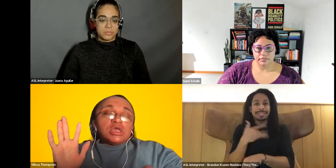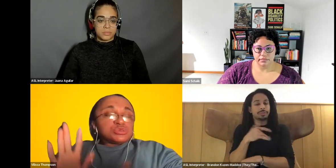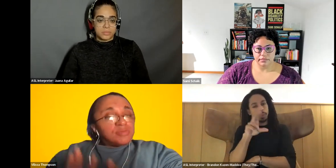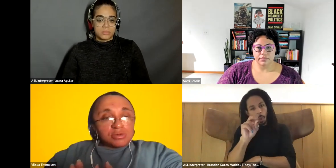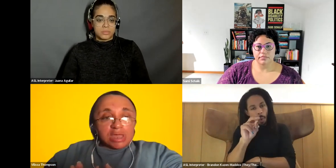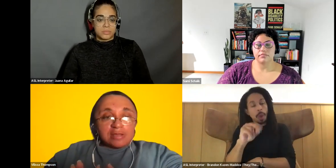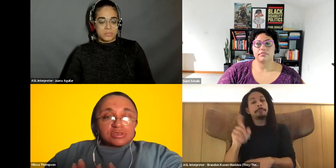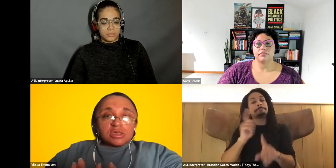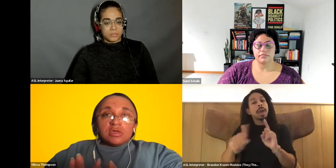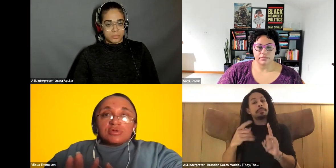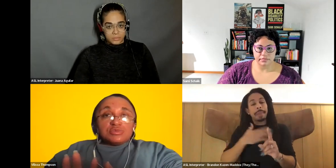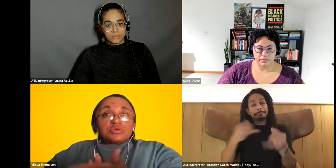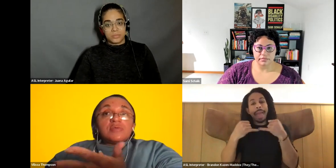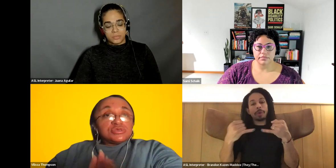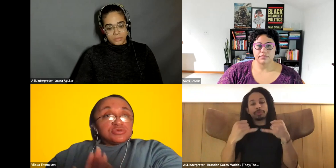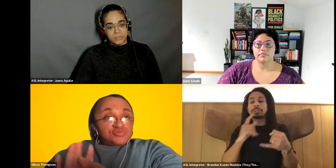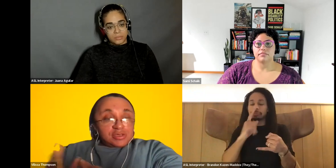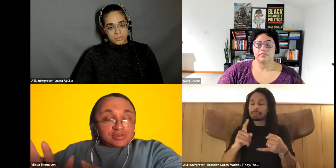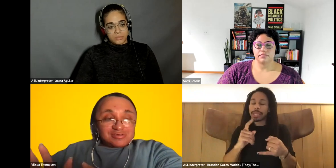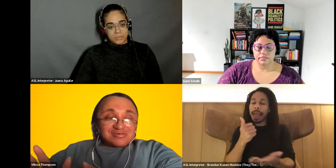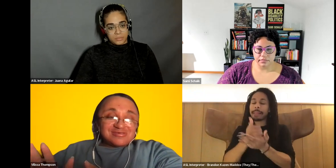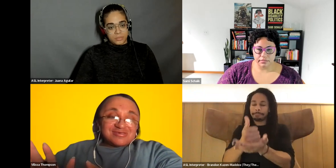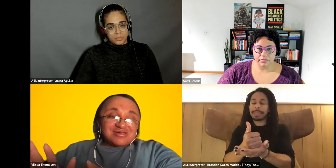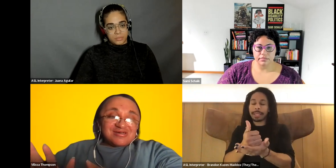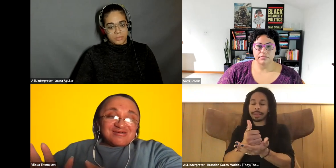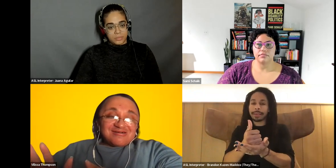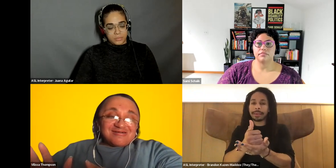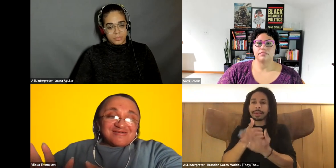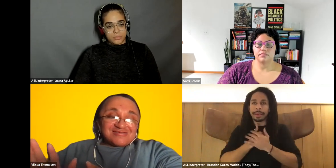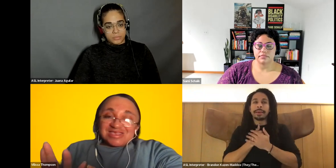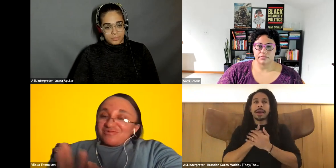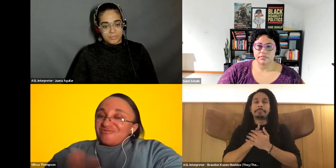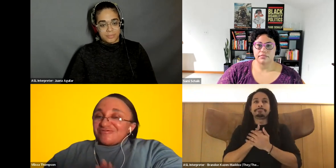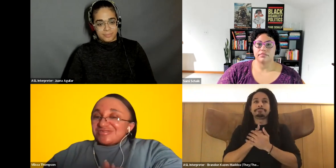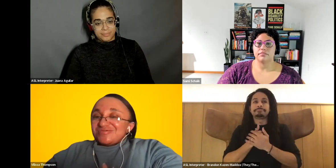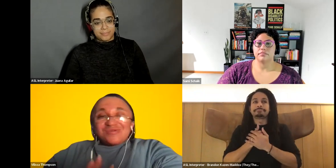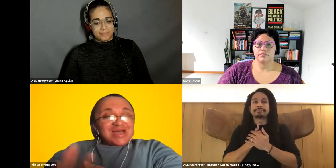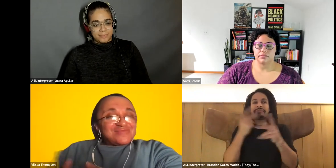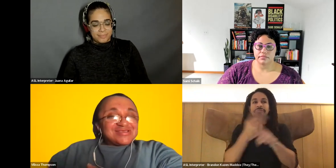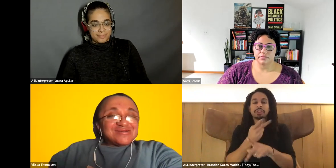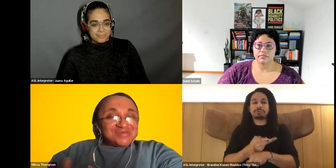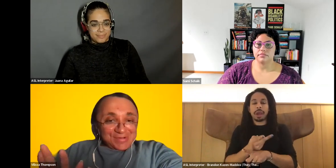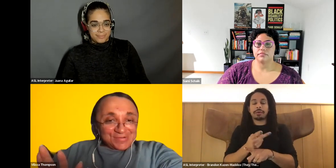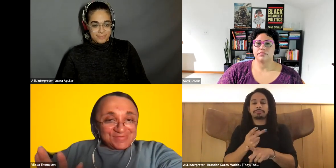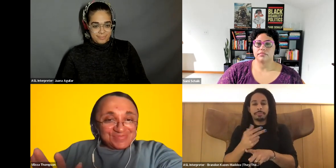Vilissa Thompson: instrumental in that. So when you come into a space Vilissa Thompson: disabled folks who don't like to be told No.